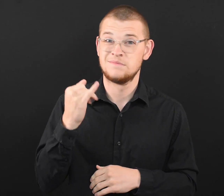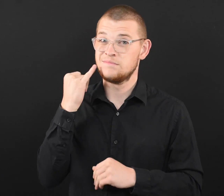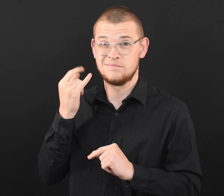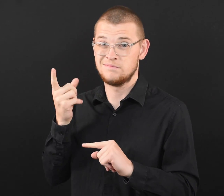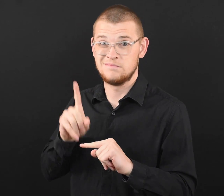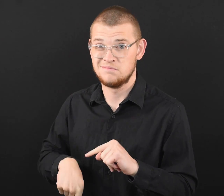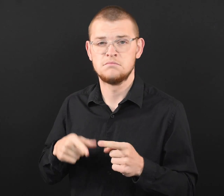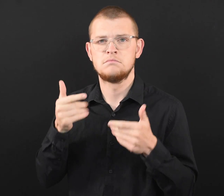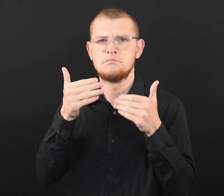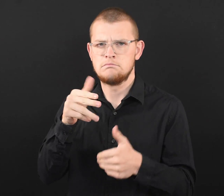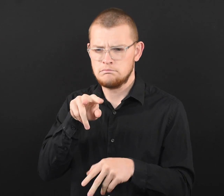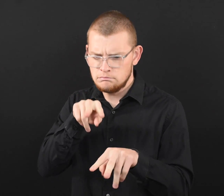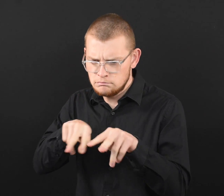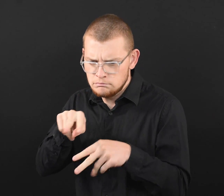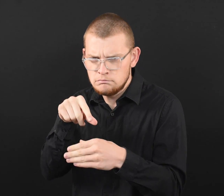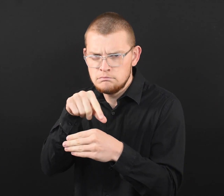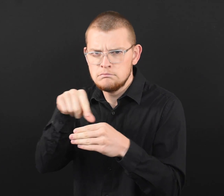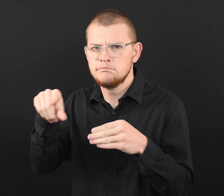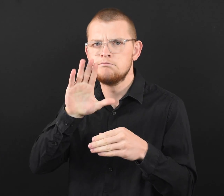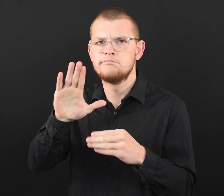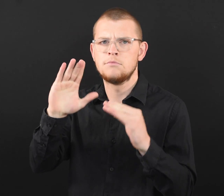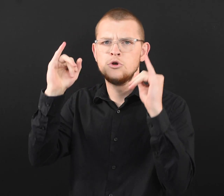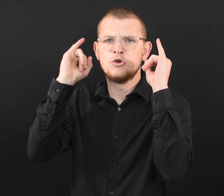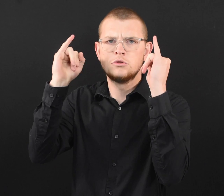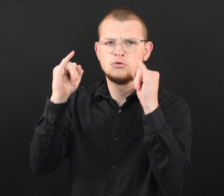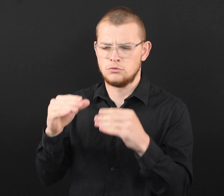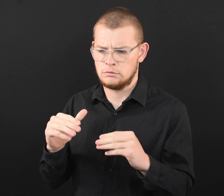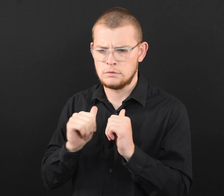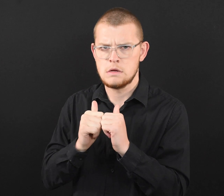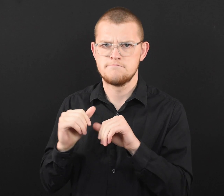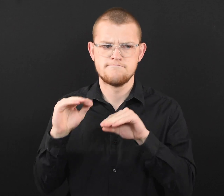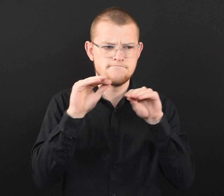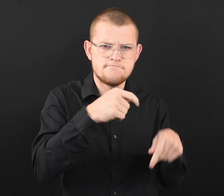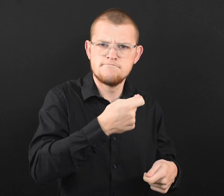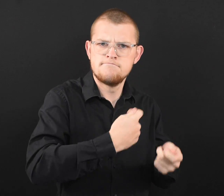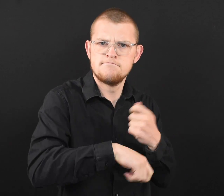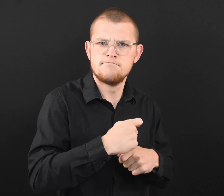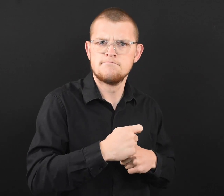not possible, carefully follow the manufacturer’s instructions to replace the filter yourself.